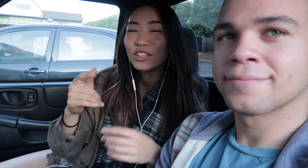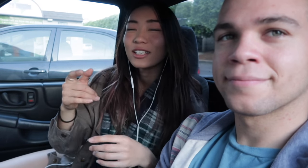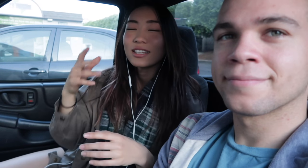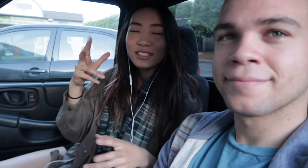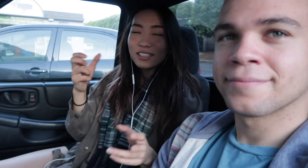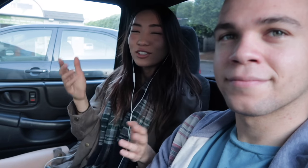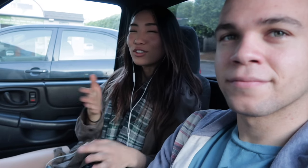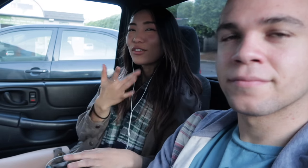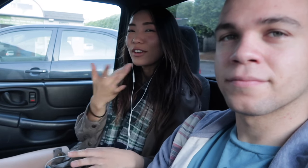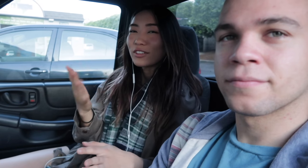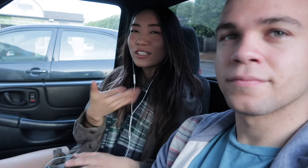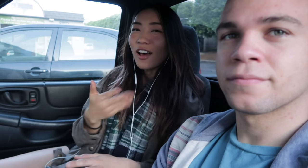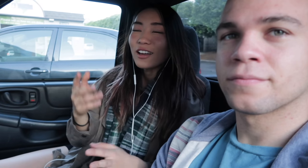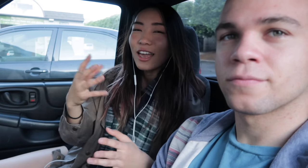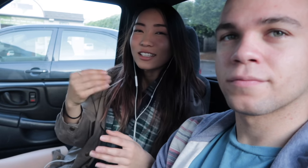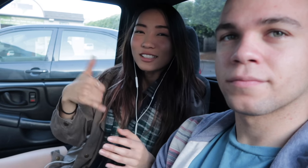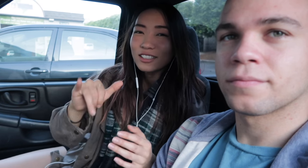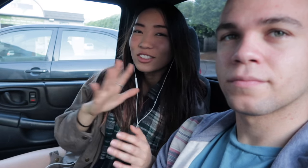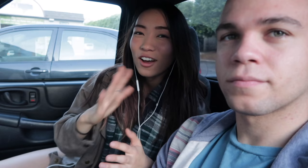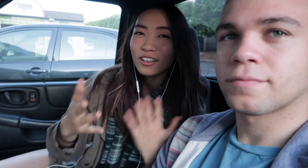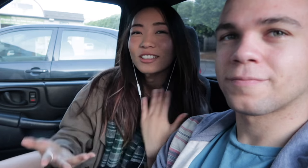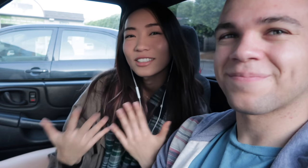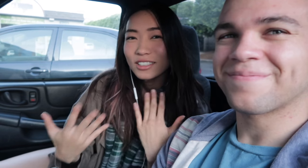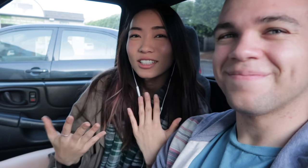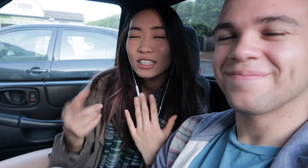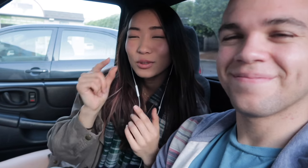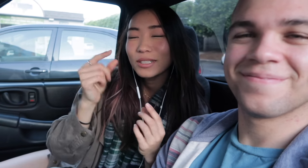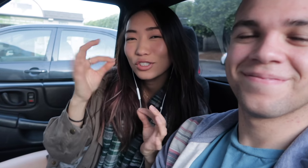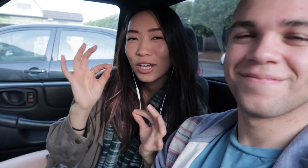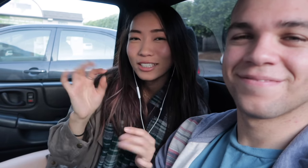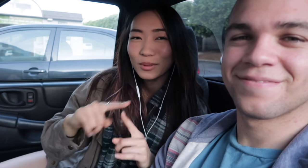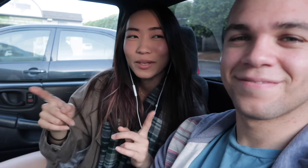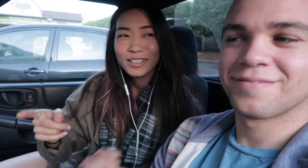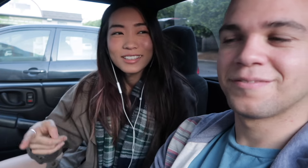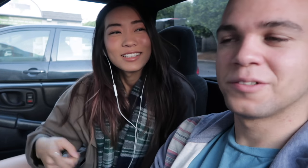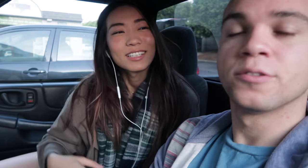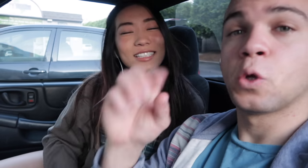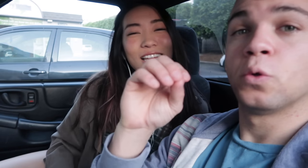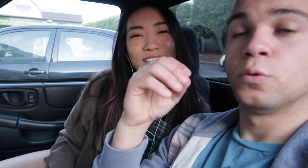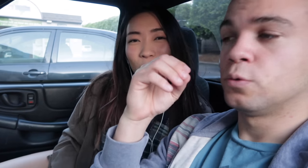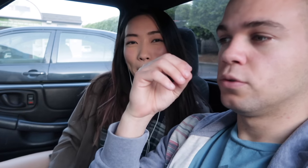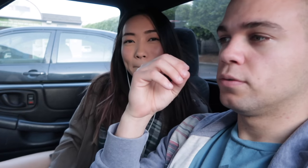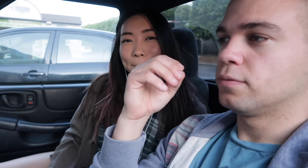you can listen to your favorite song and still talk. It's a little bit distracting but it's nice so.....